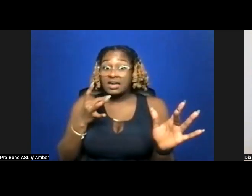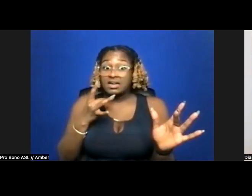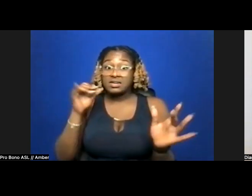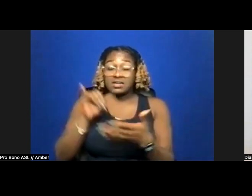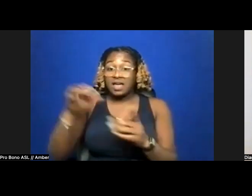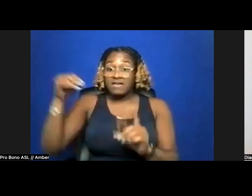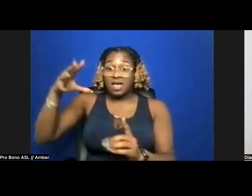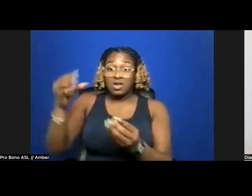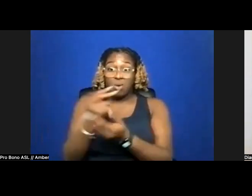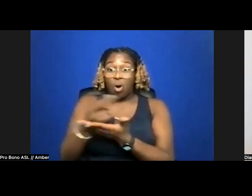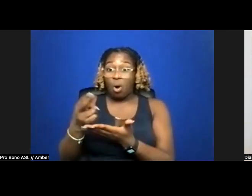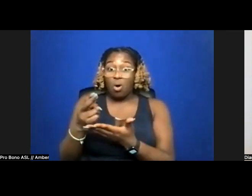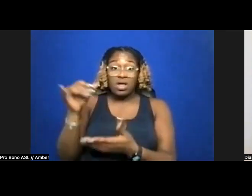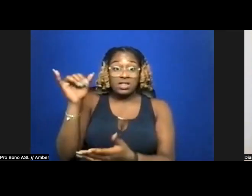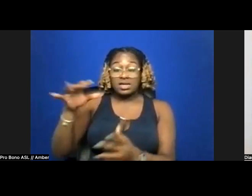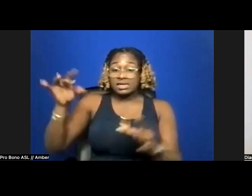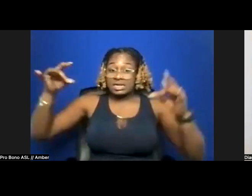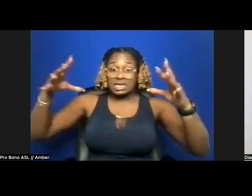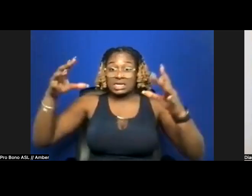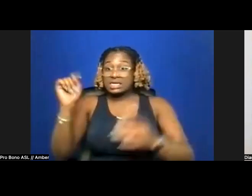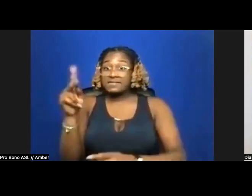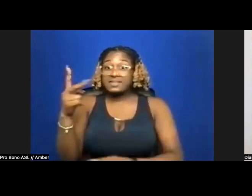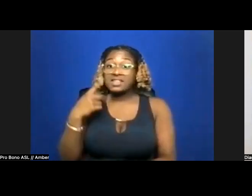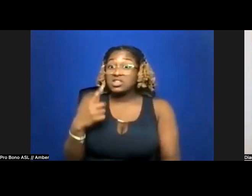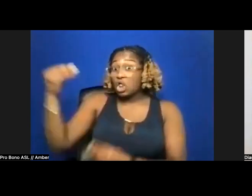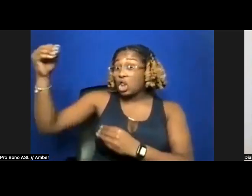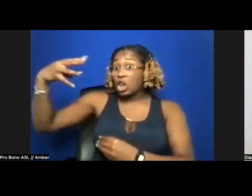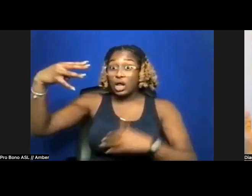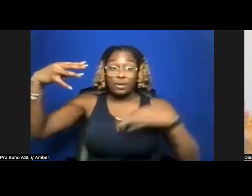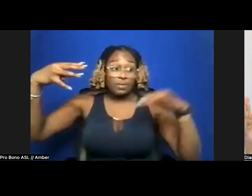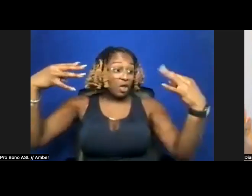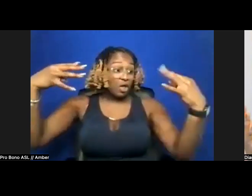than Ina Garten shearing through the TV sets, look at me—this light and lyric, this exaltation